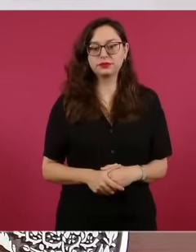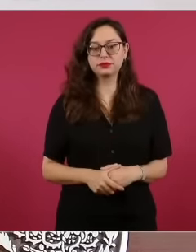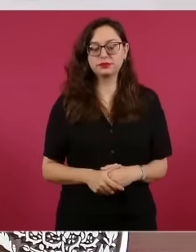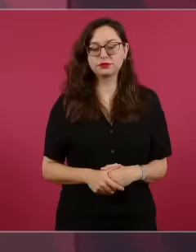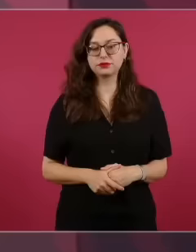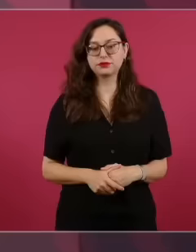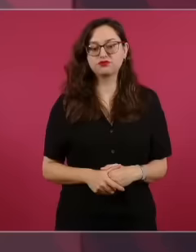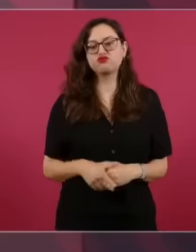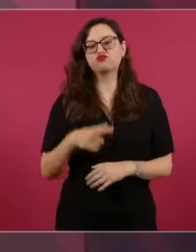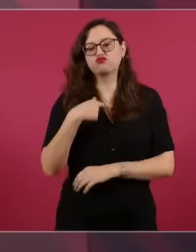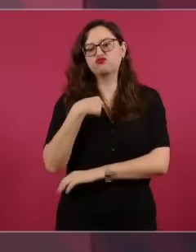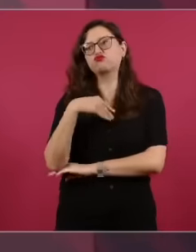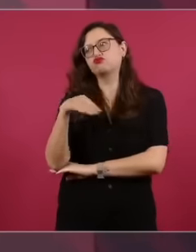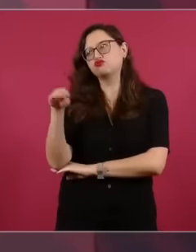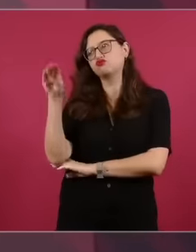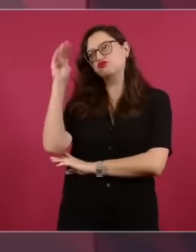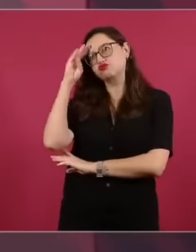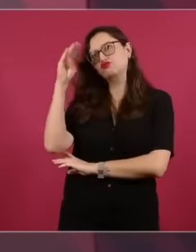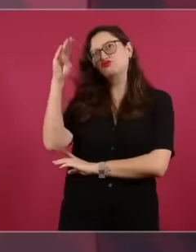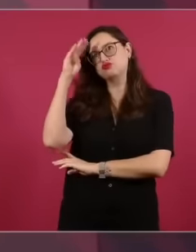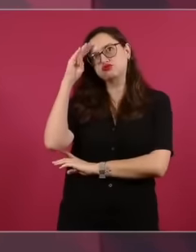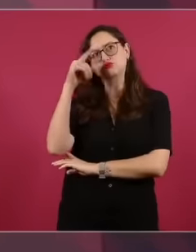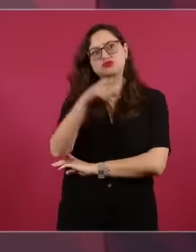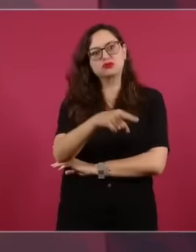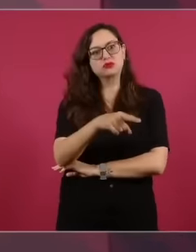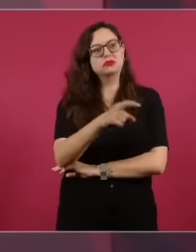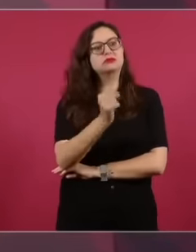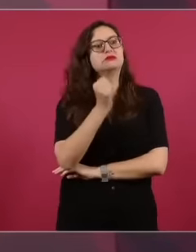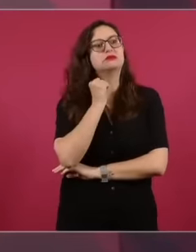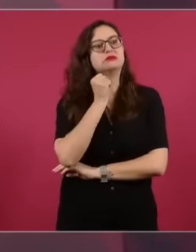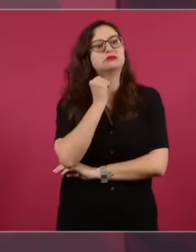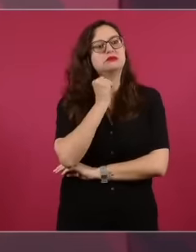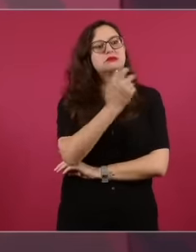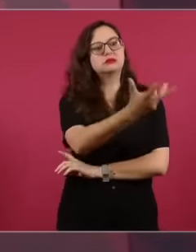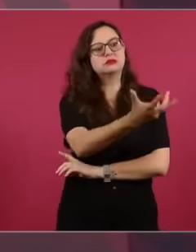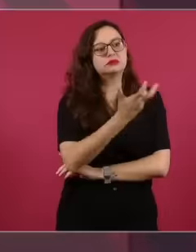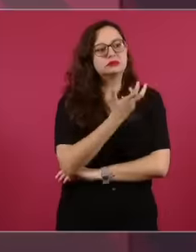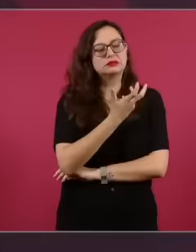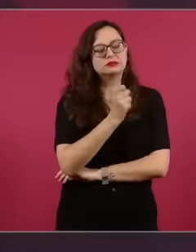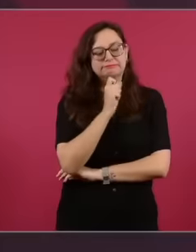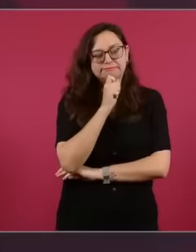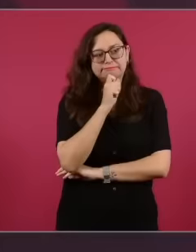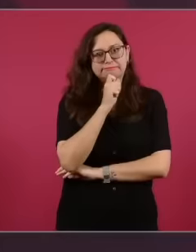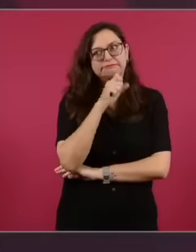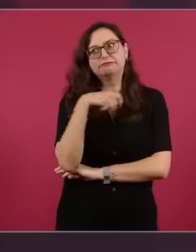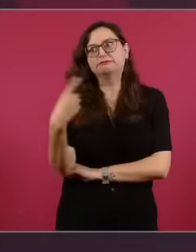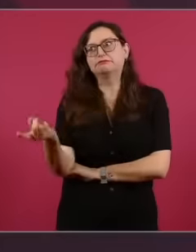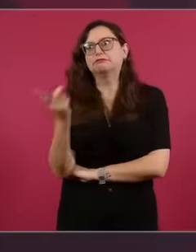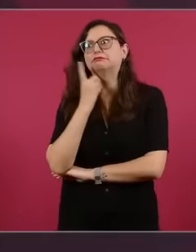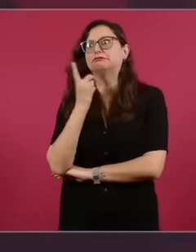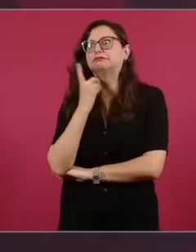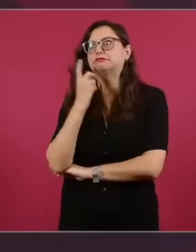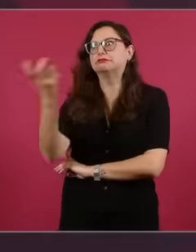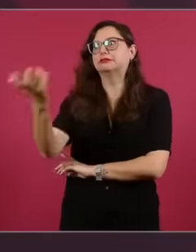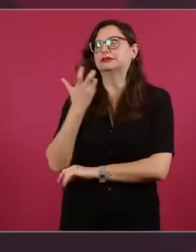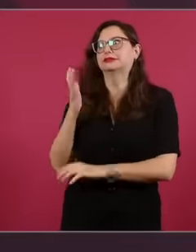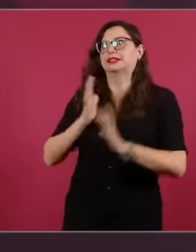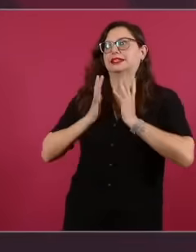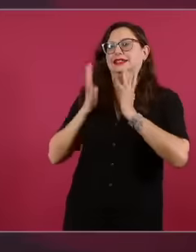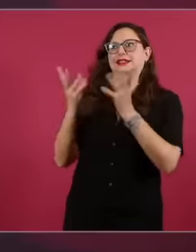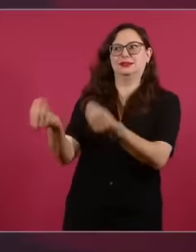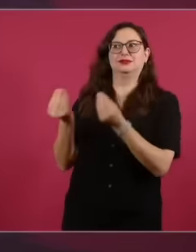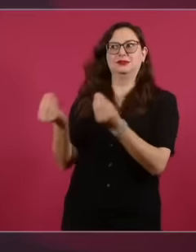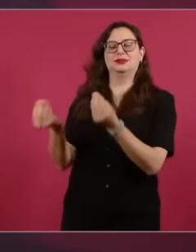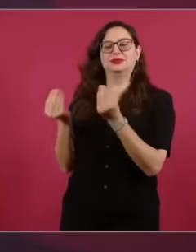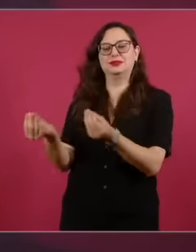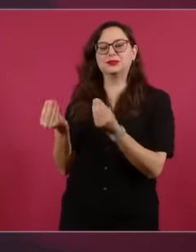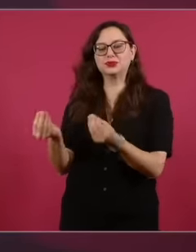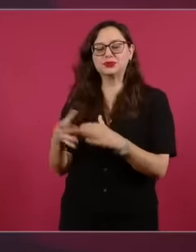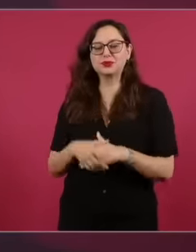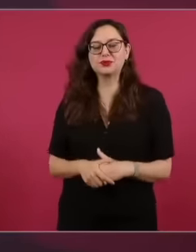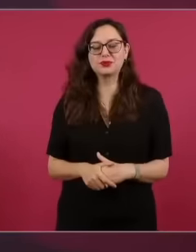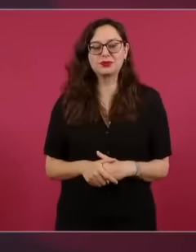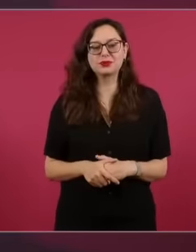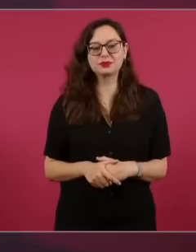to think about it because I would have to do it with The deputies And there are many and this but my